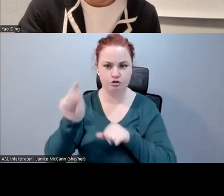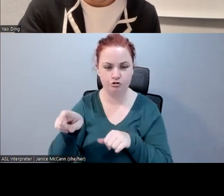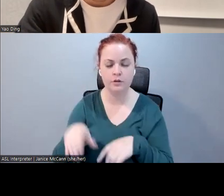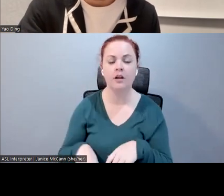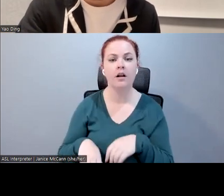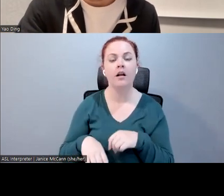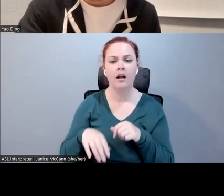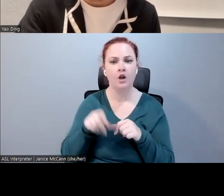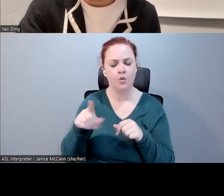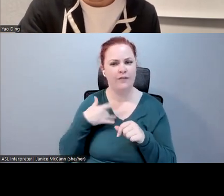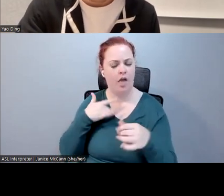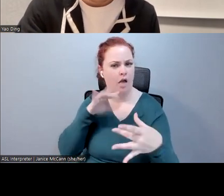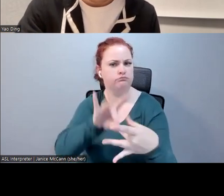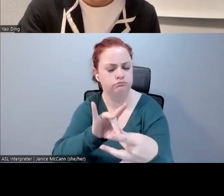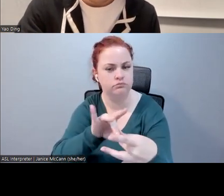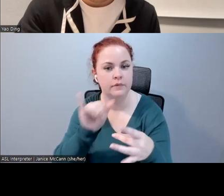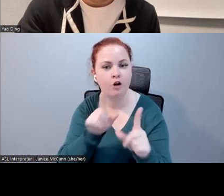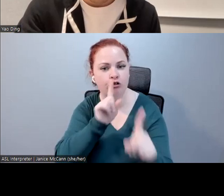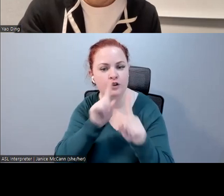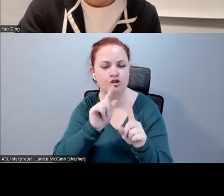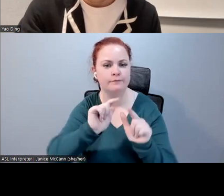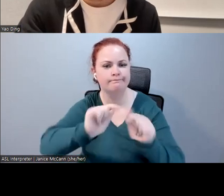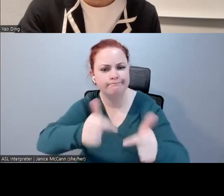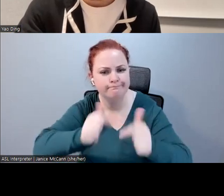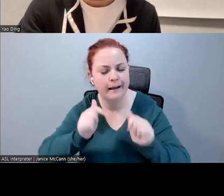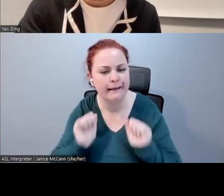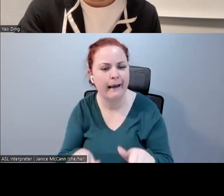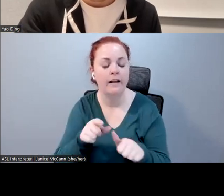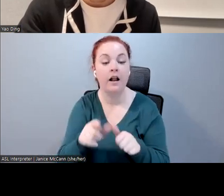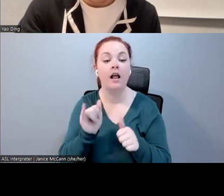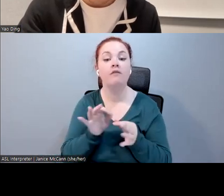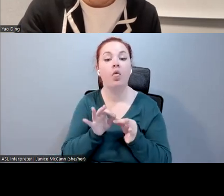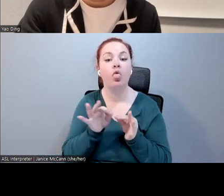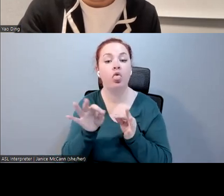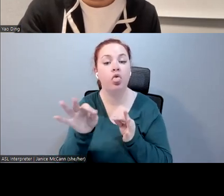content and the conversation. Lagging or leading captions can